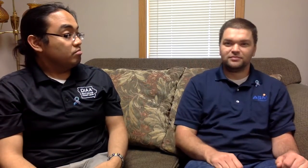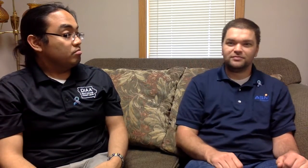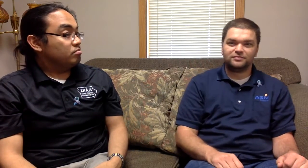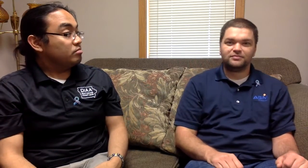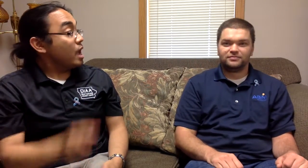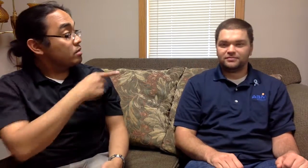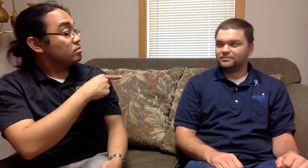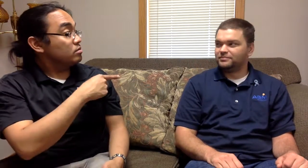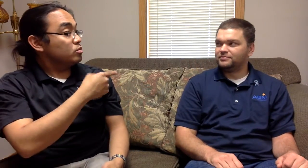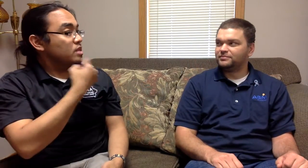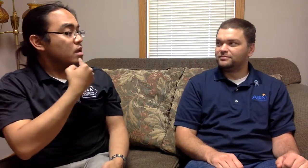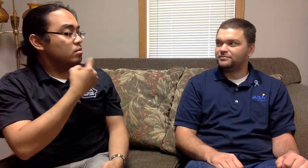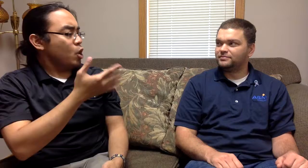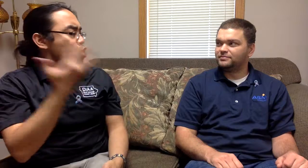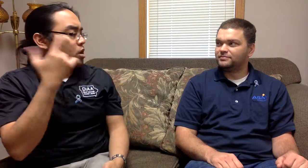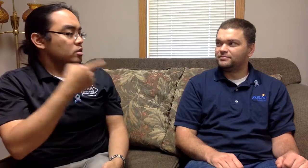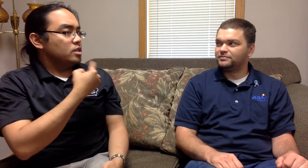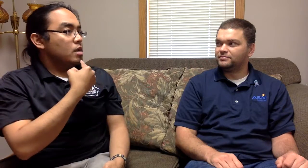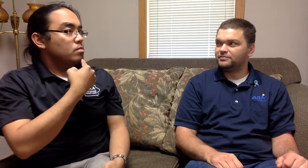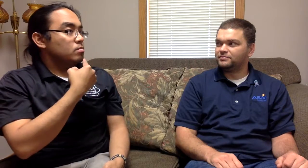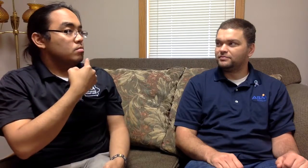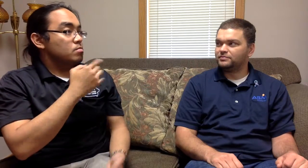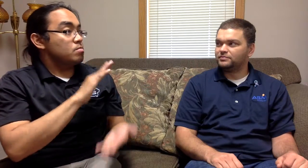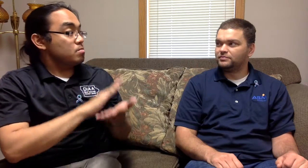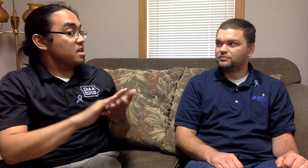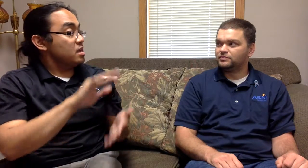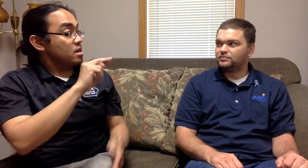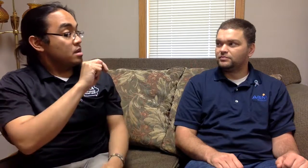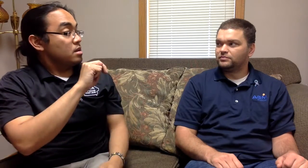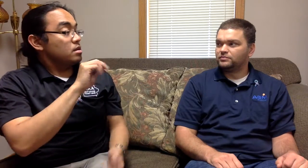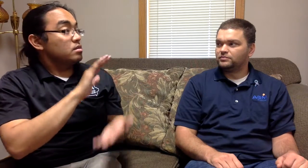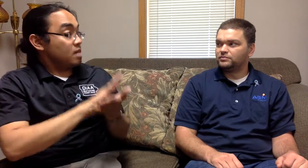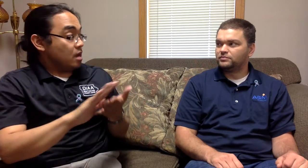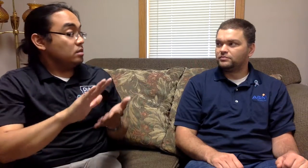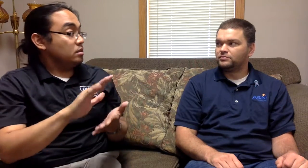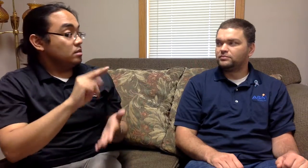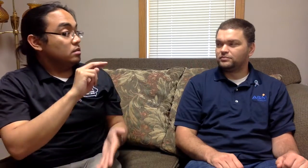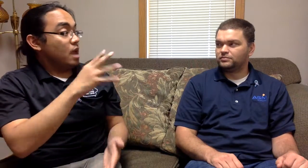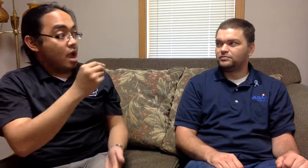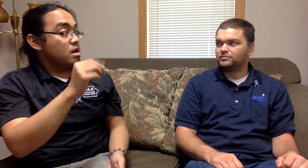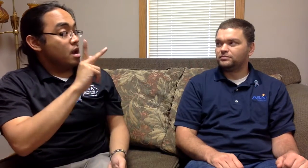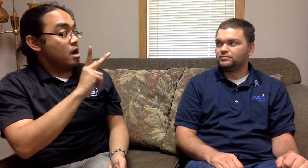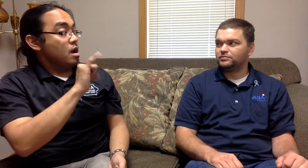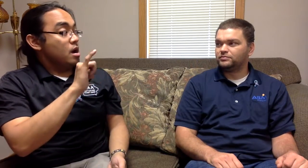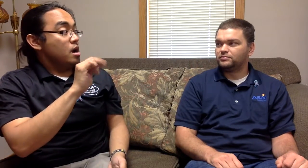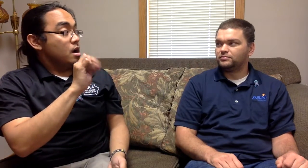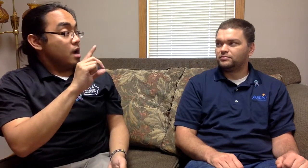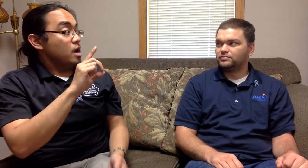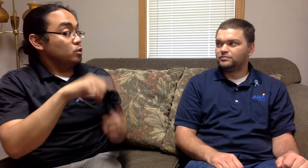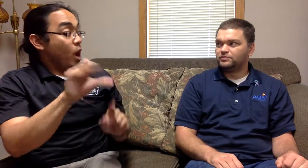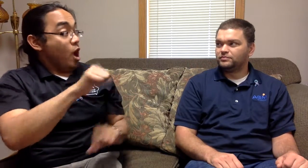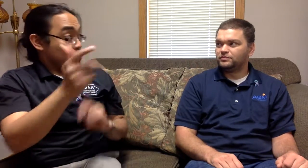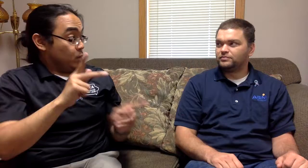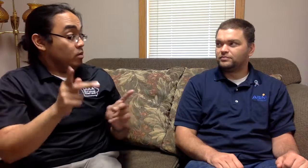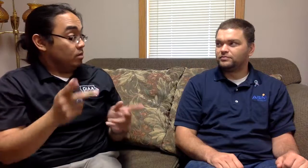Earlier you said, just be nice and kind to other people?